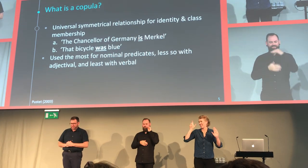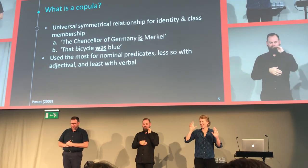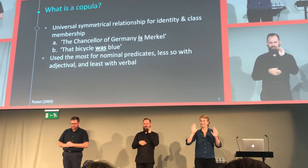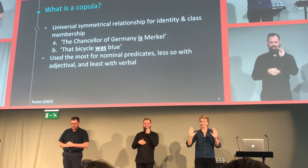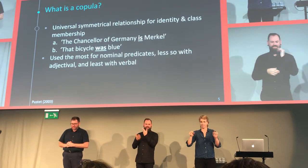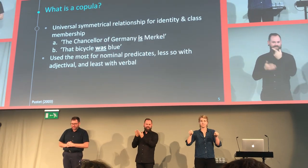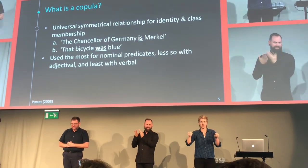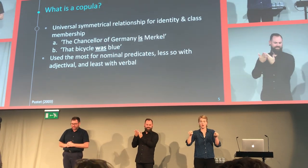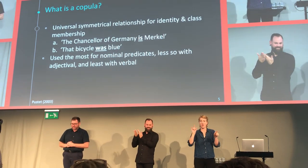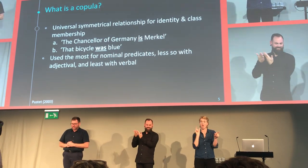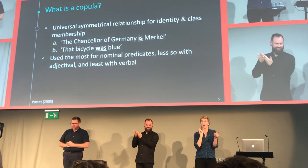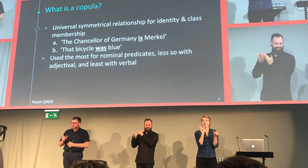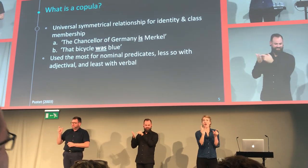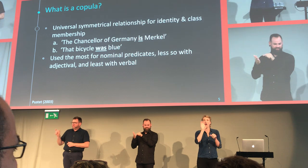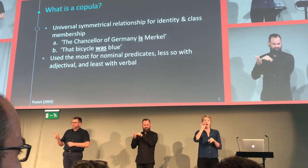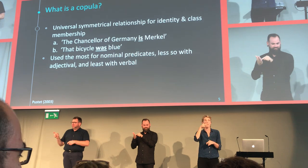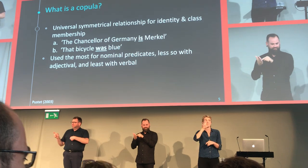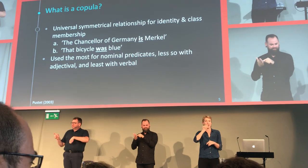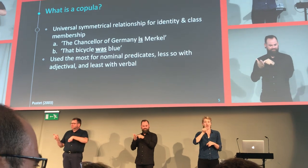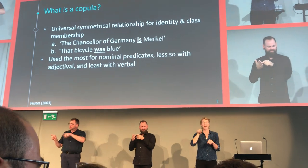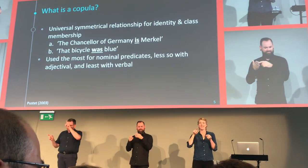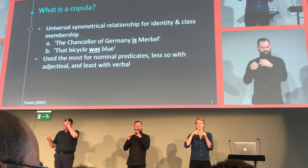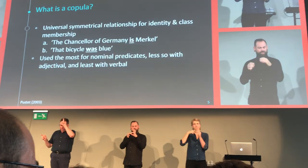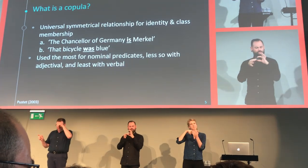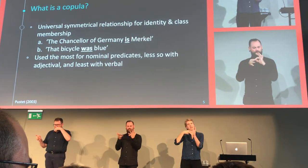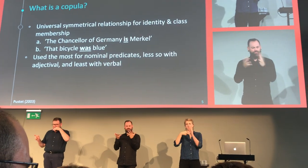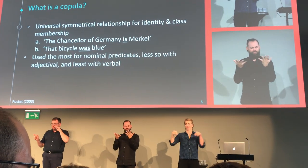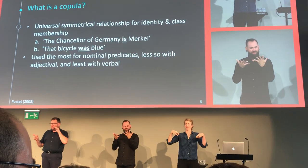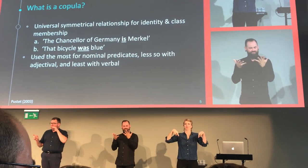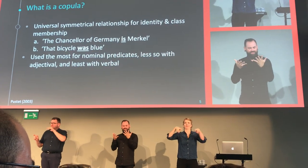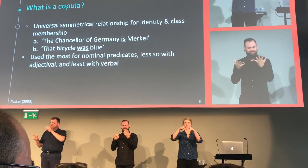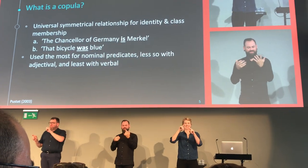which is Angela Merkel, and then, you have to insert